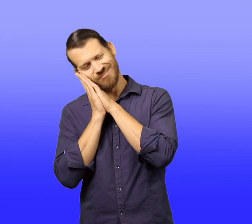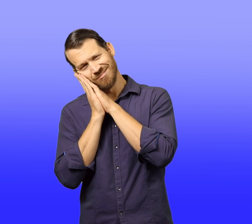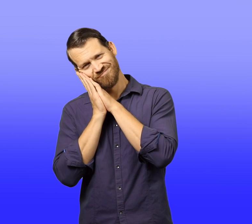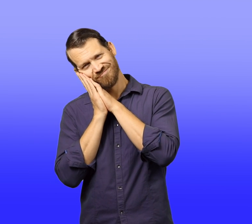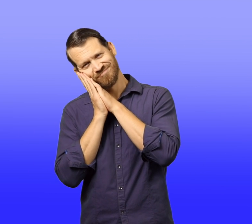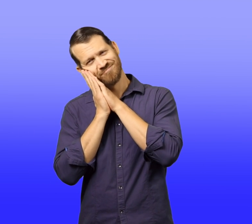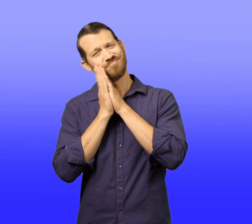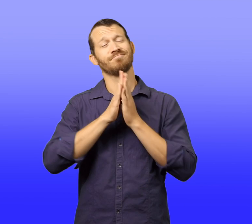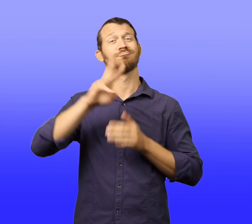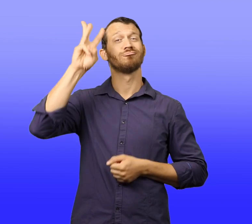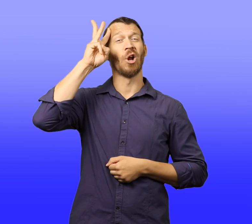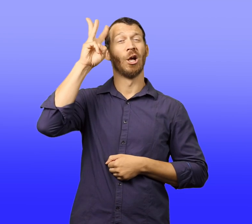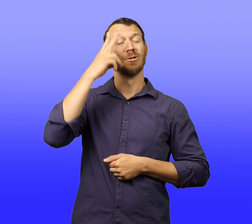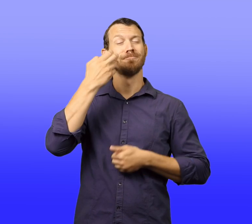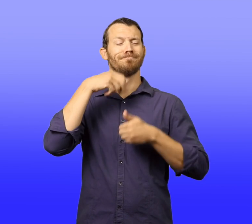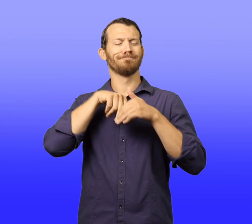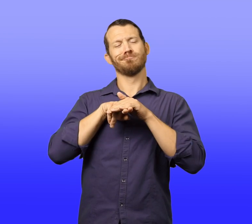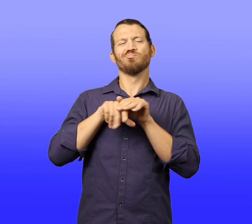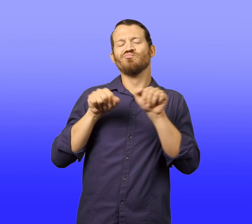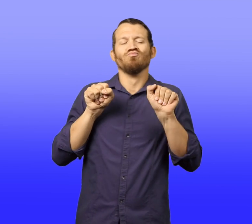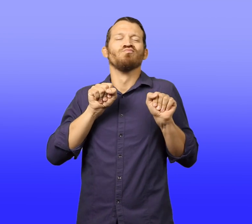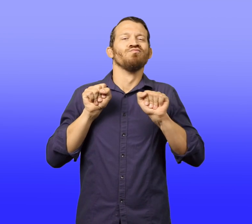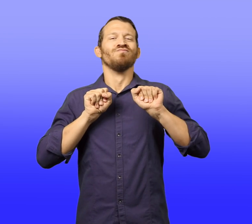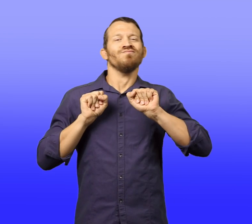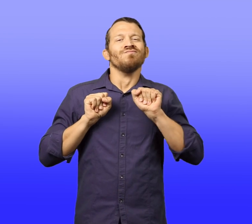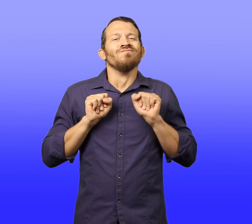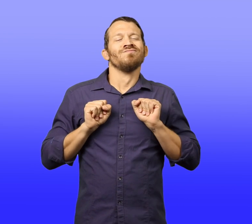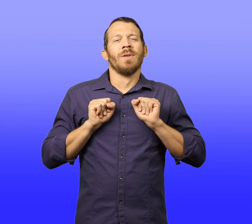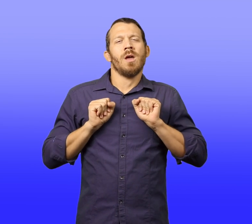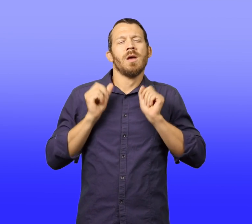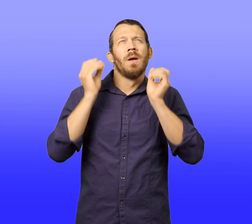Walter went to bed wishing he lived in the future.